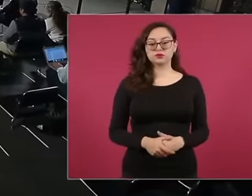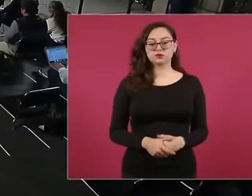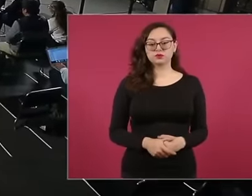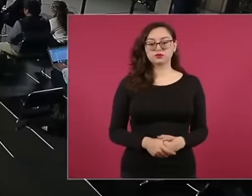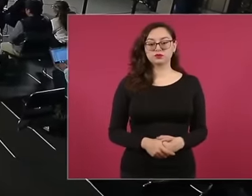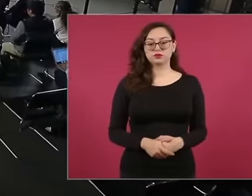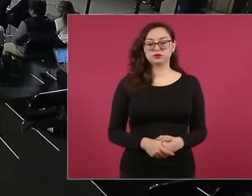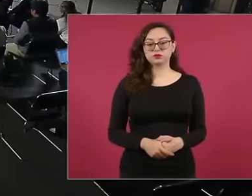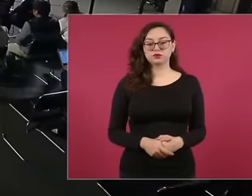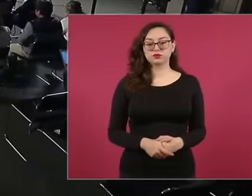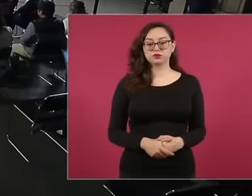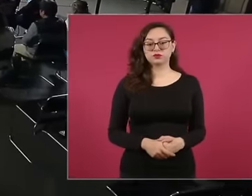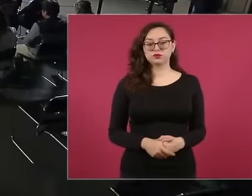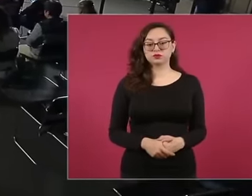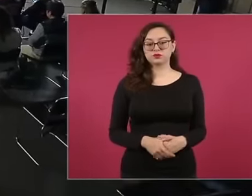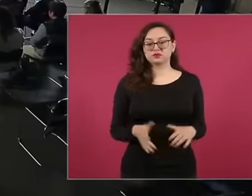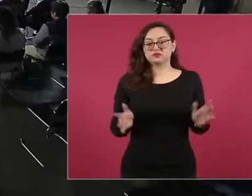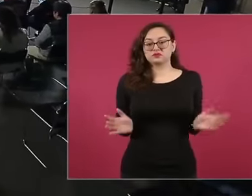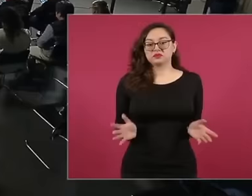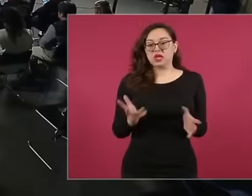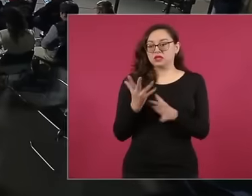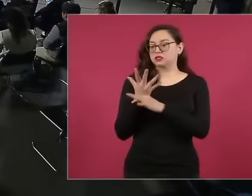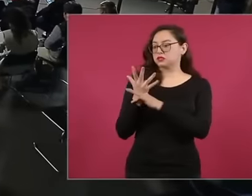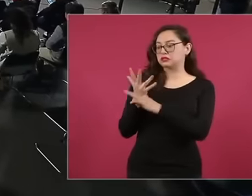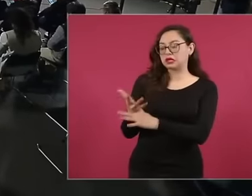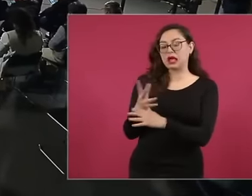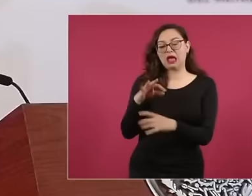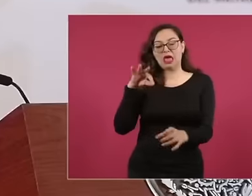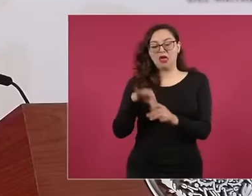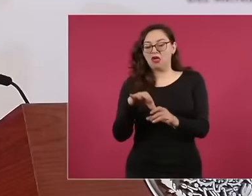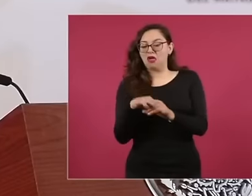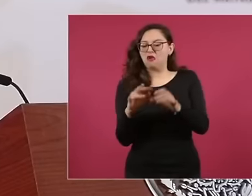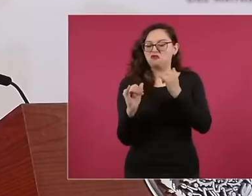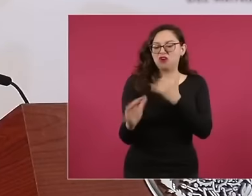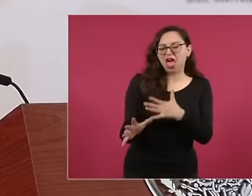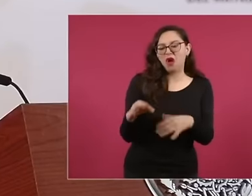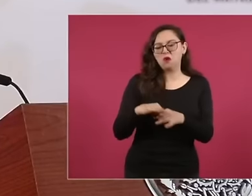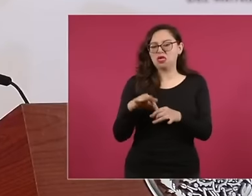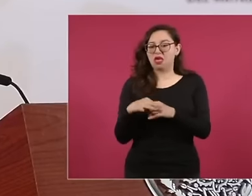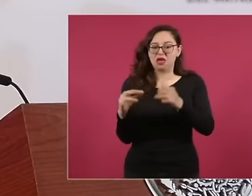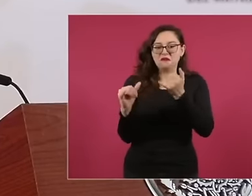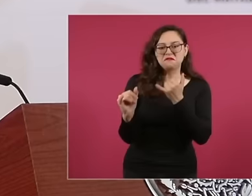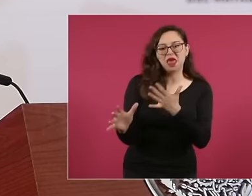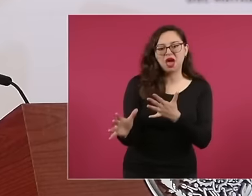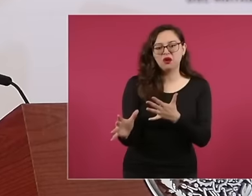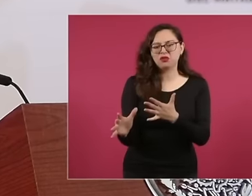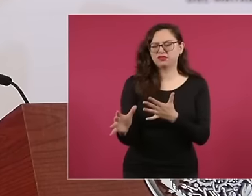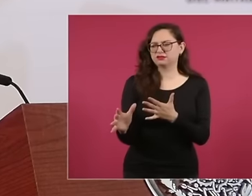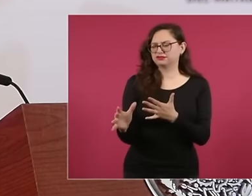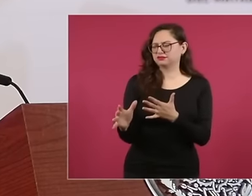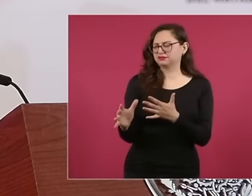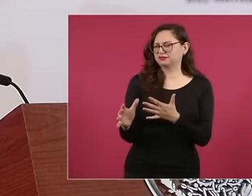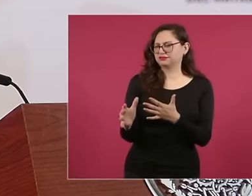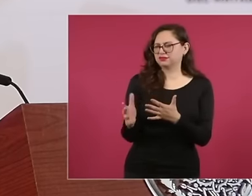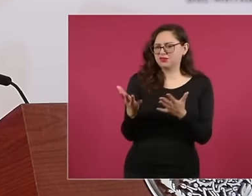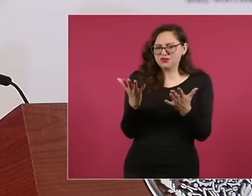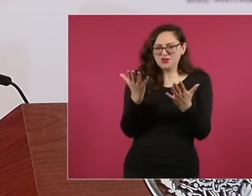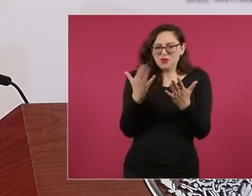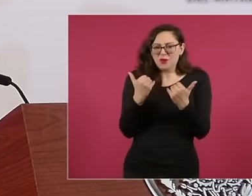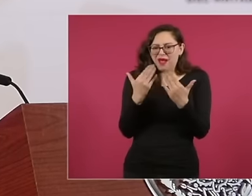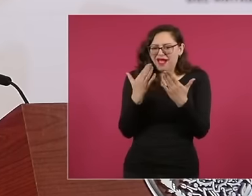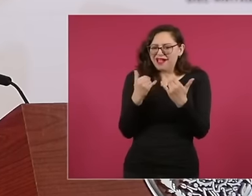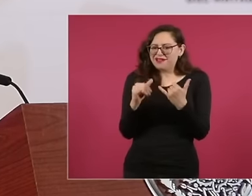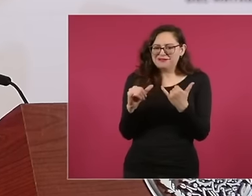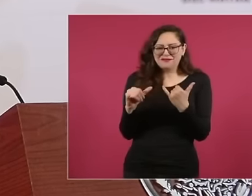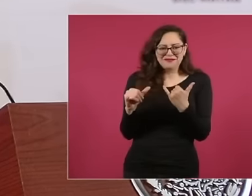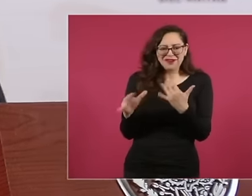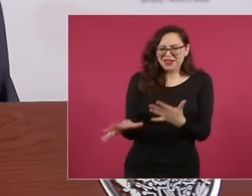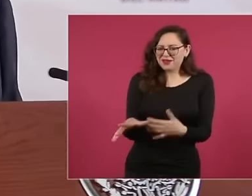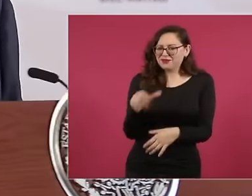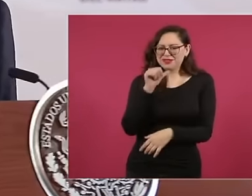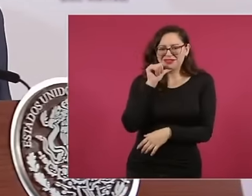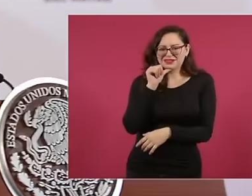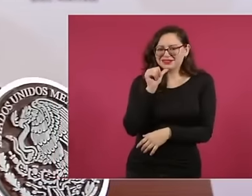fraud when such clean and free elections